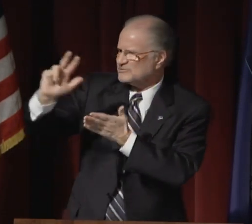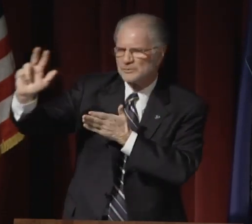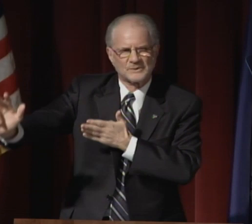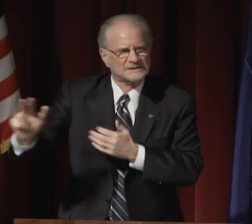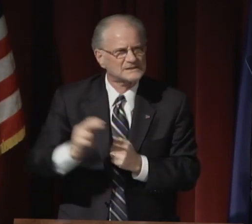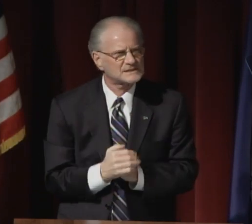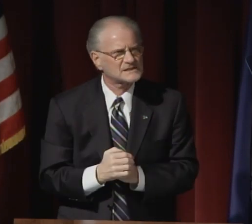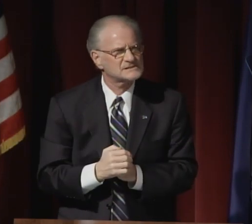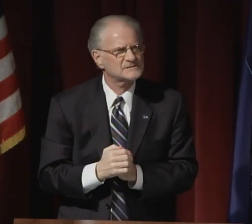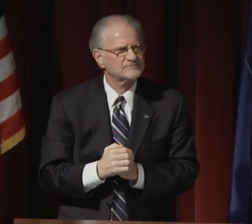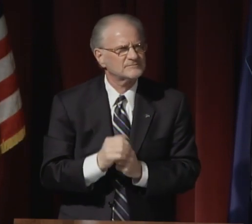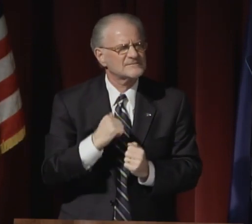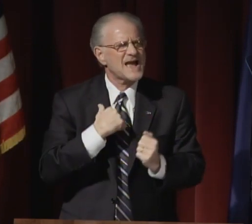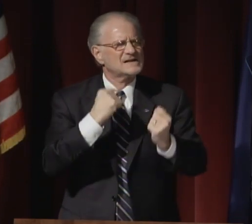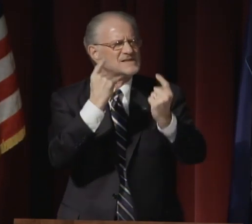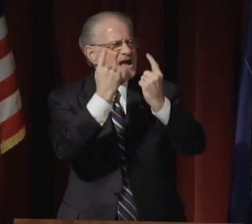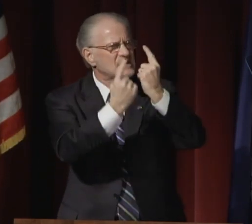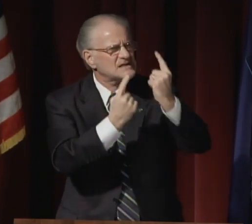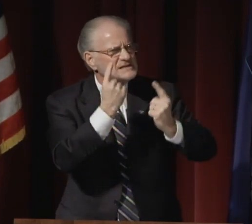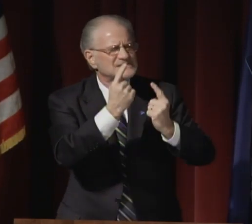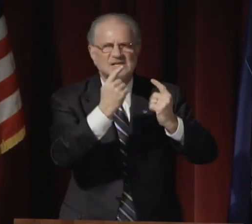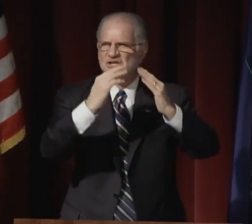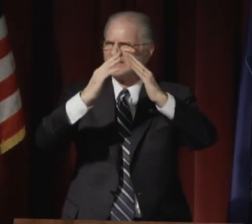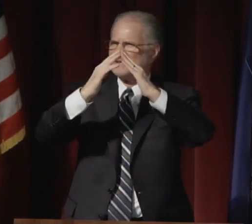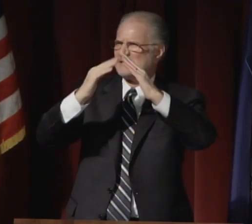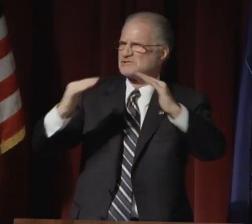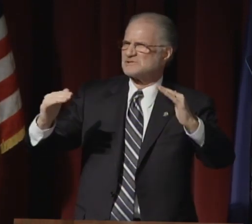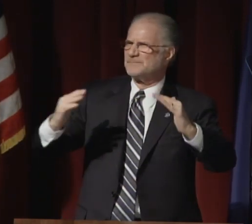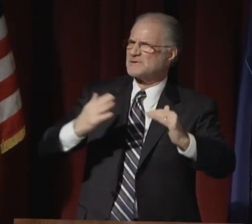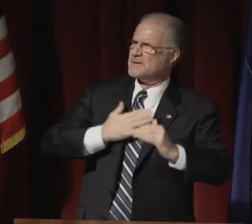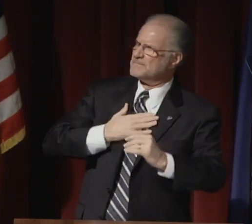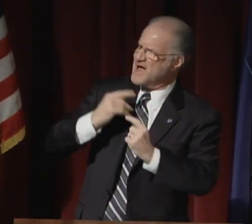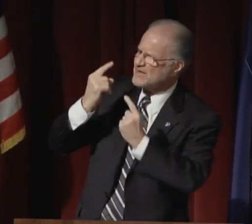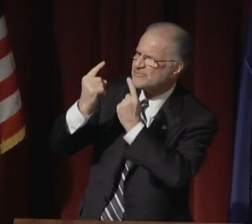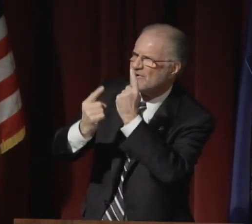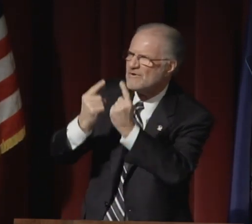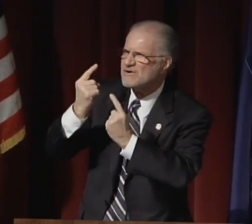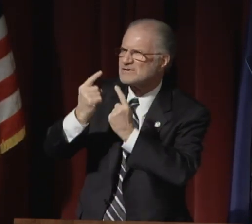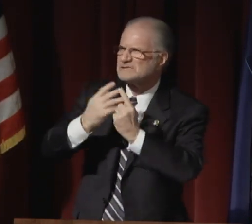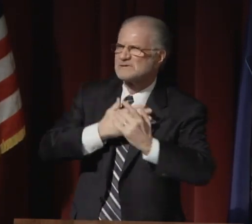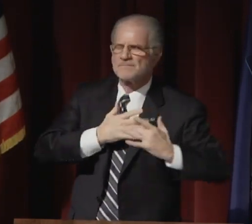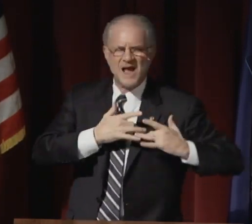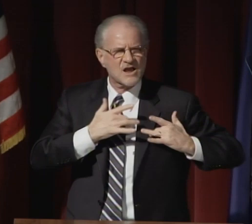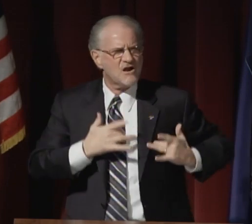during the last three weeks.